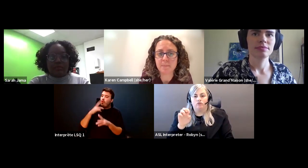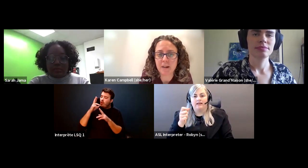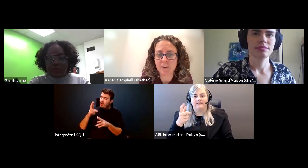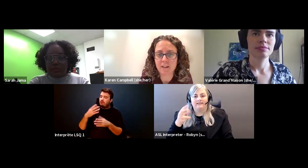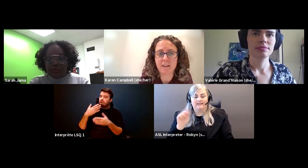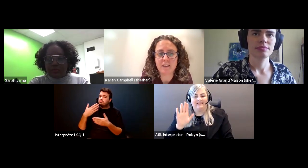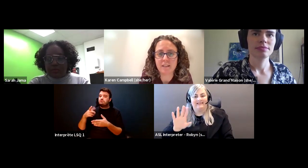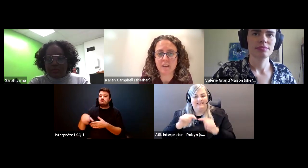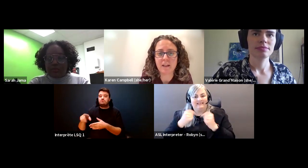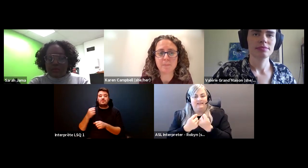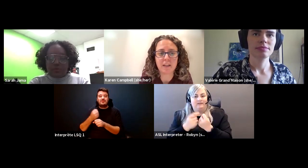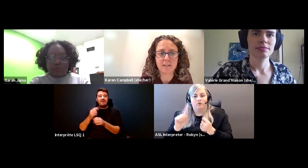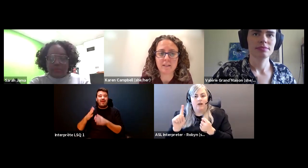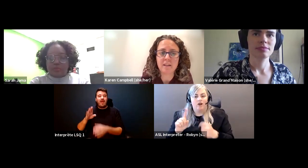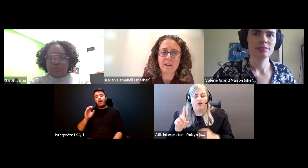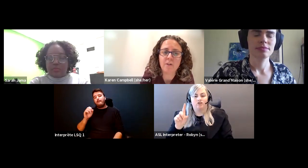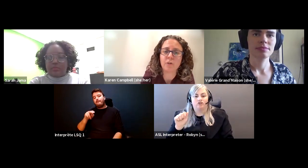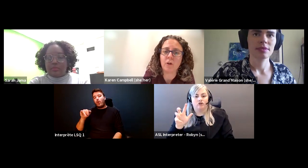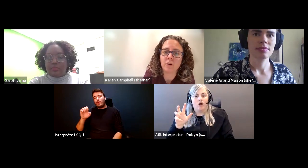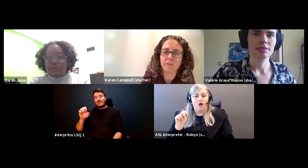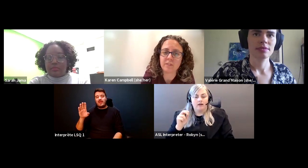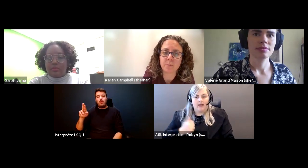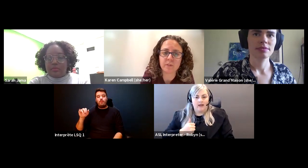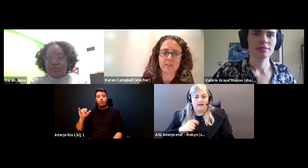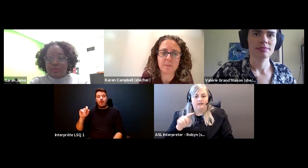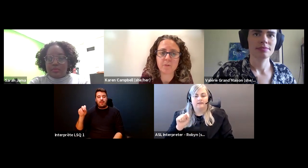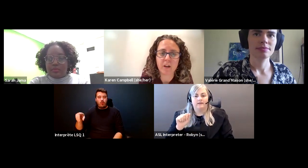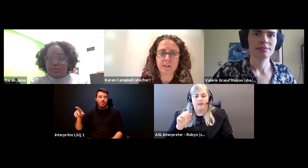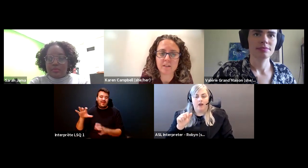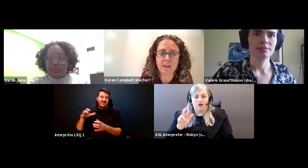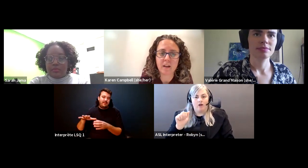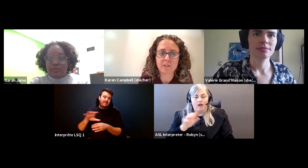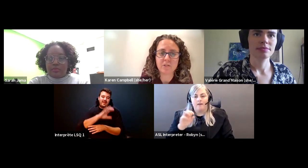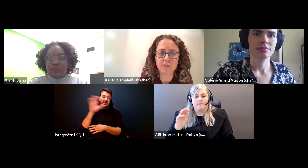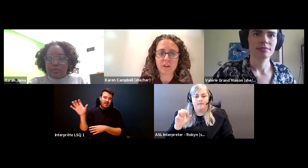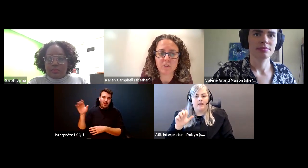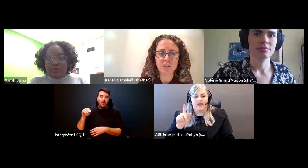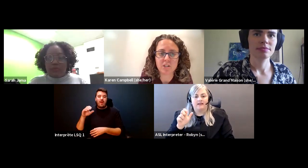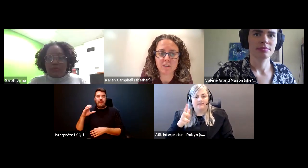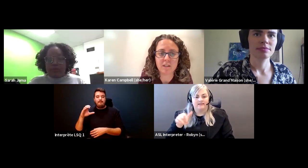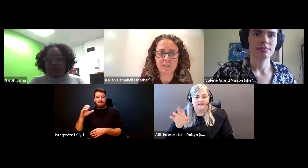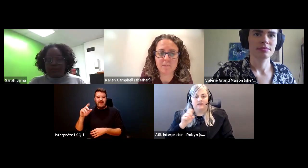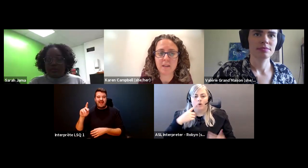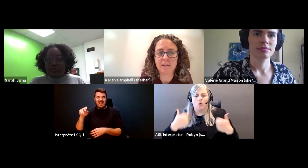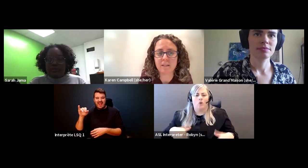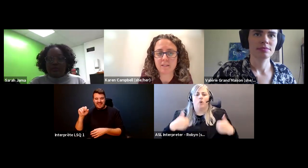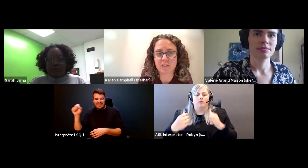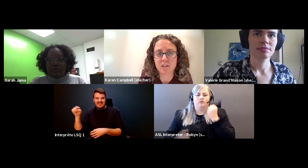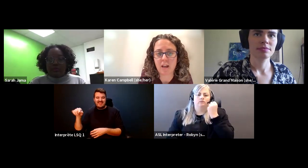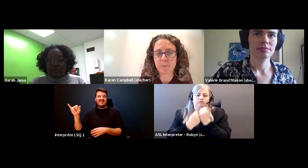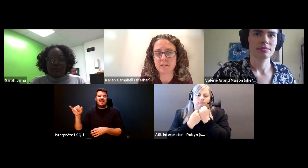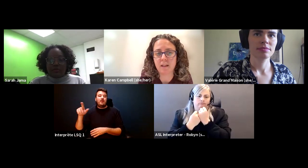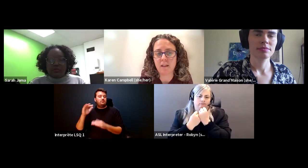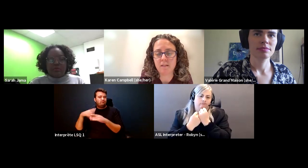Karen Campbell (she/her): Tamara can ISA and mackenzie for all of the support that they provided to the Foundation in making this session happen today.